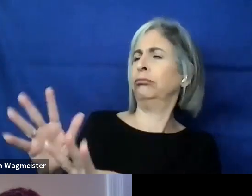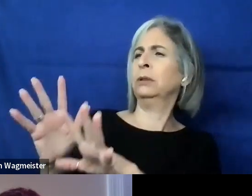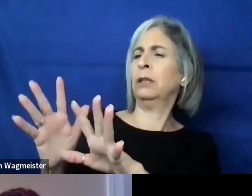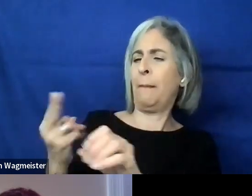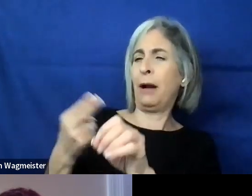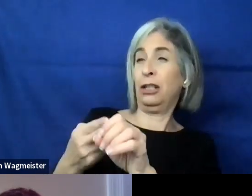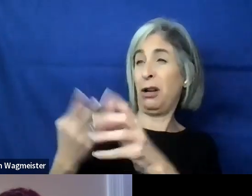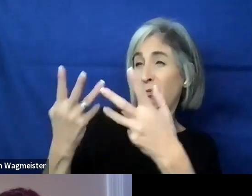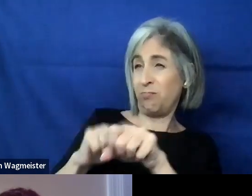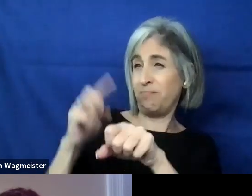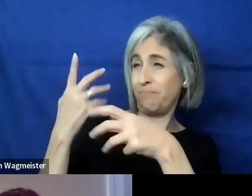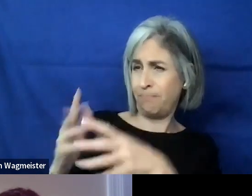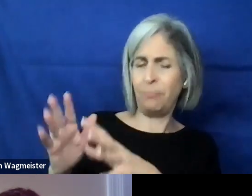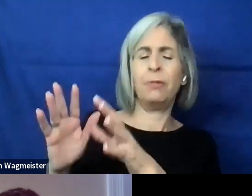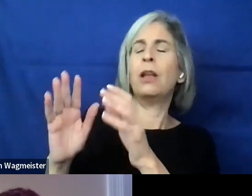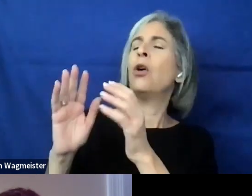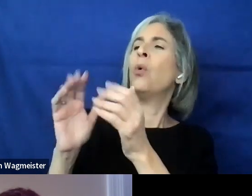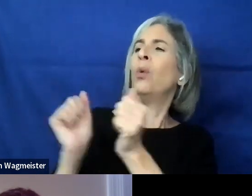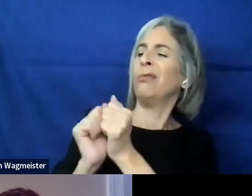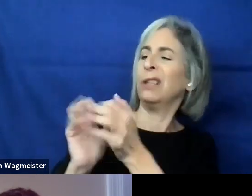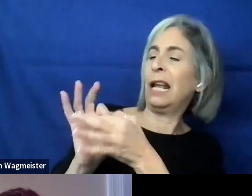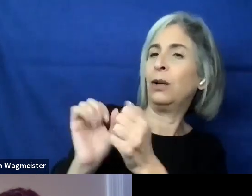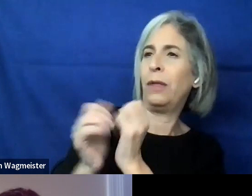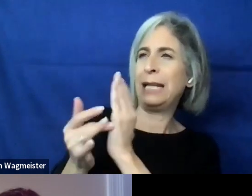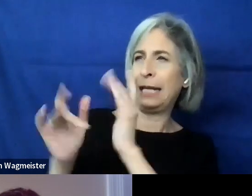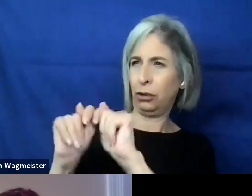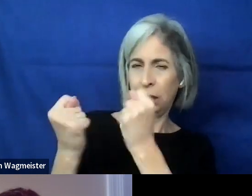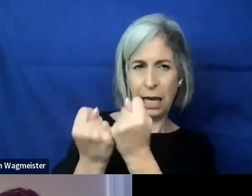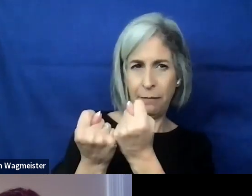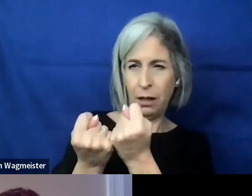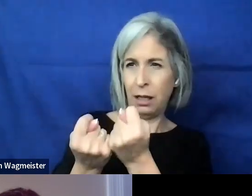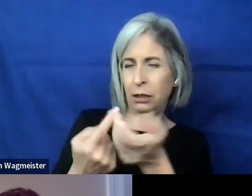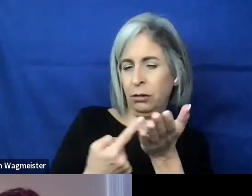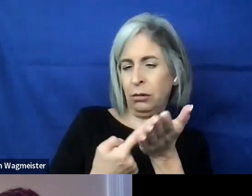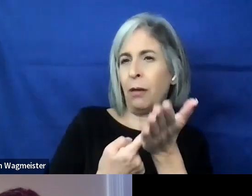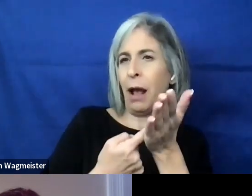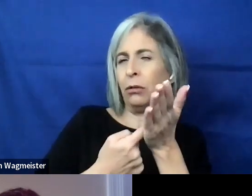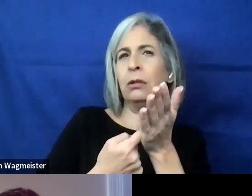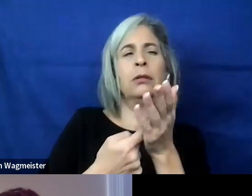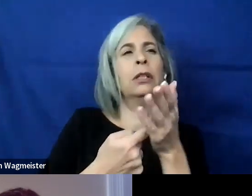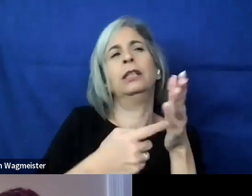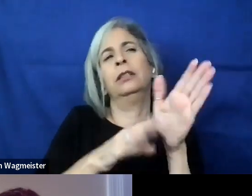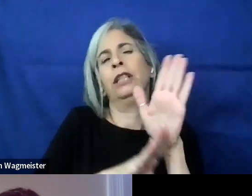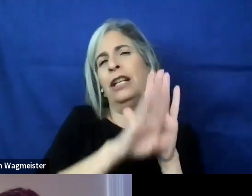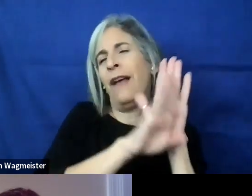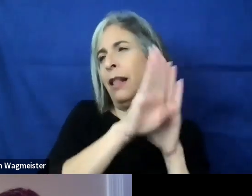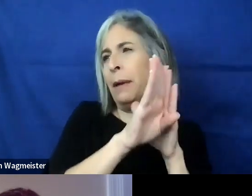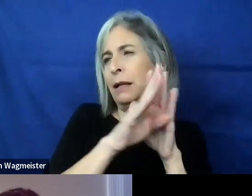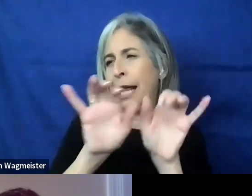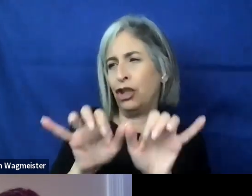in on a technical team? So let's talk about development engineering or code related activities.